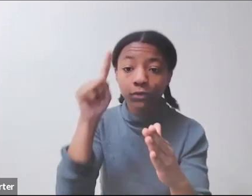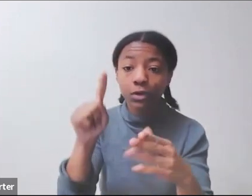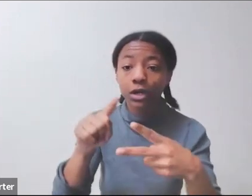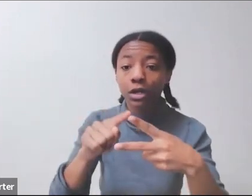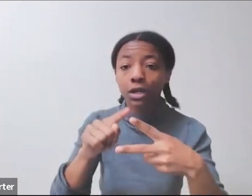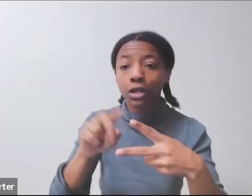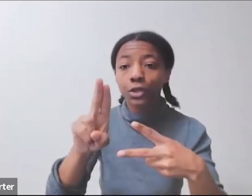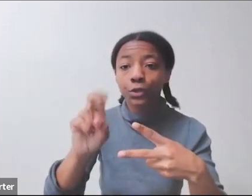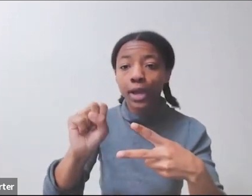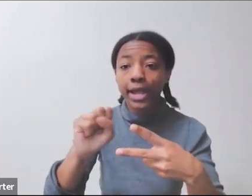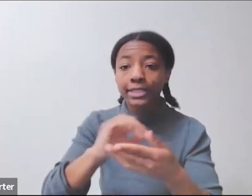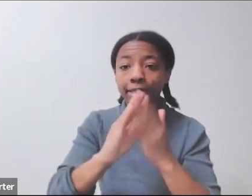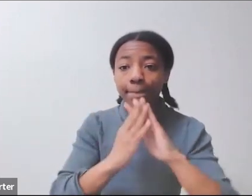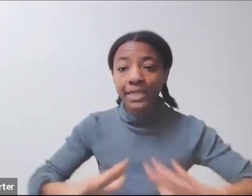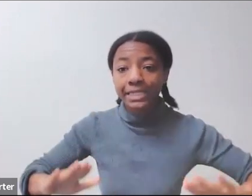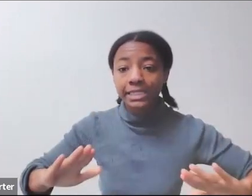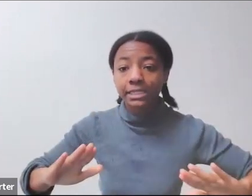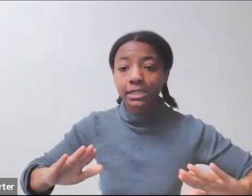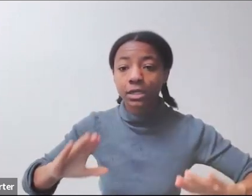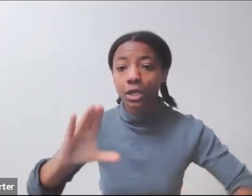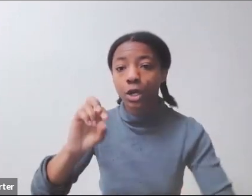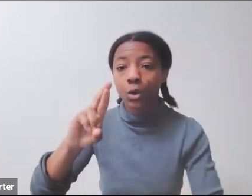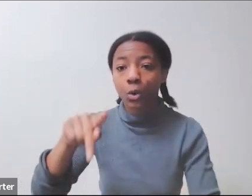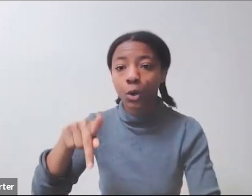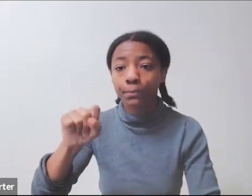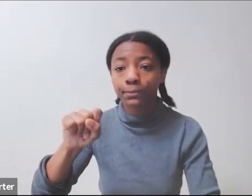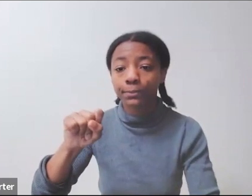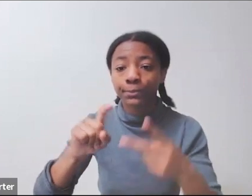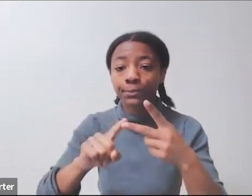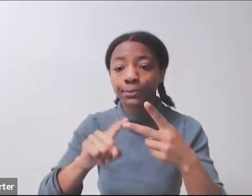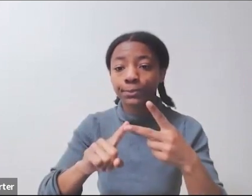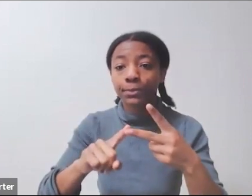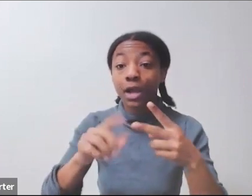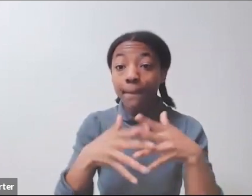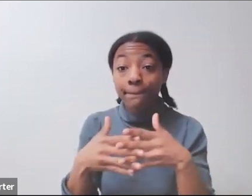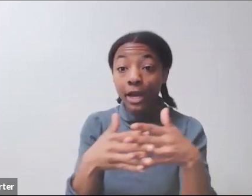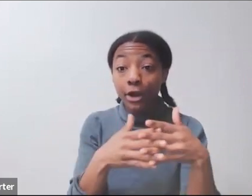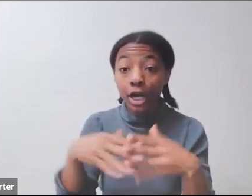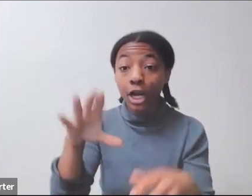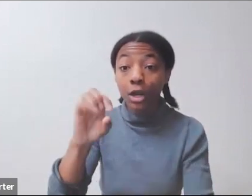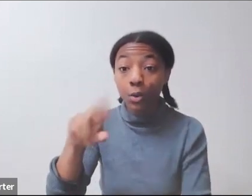If you've gone through both of those already, then you probably have like two or three years of service